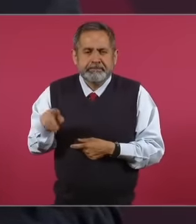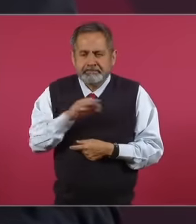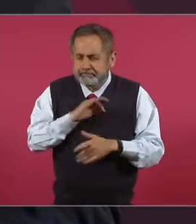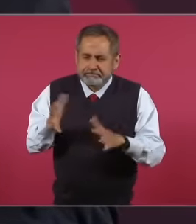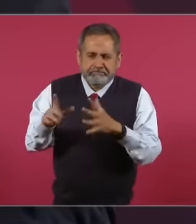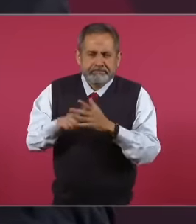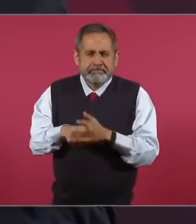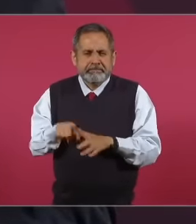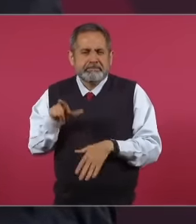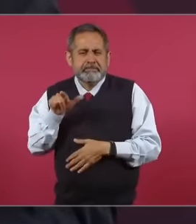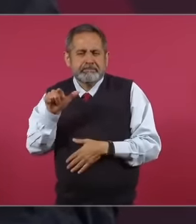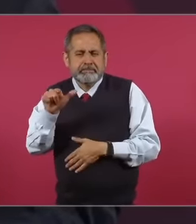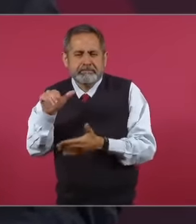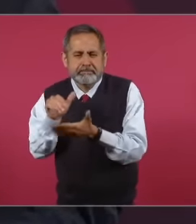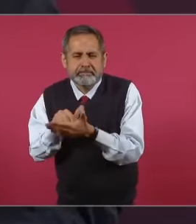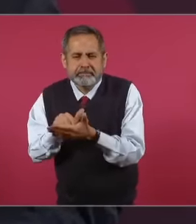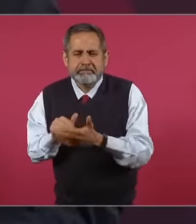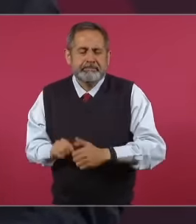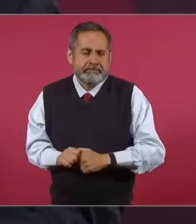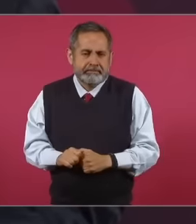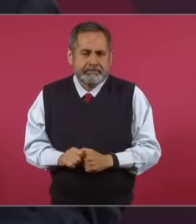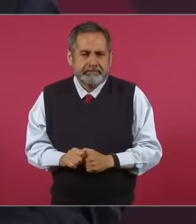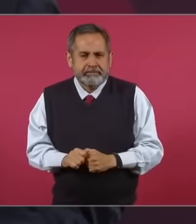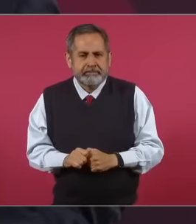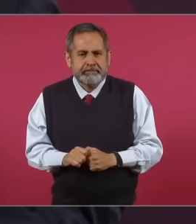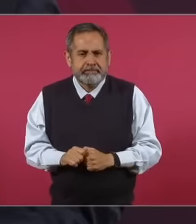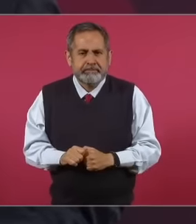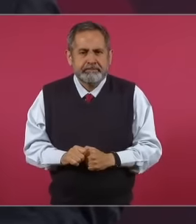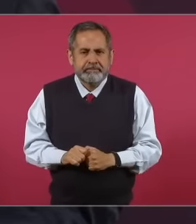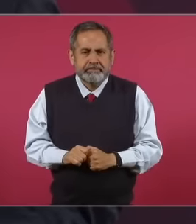17,000 pesos